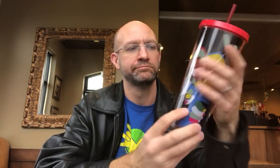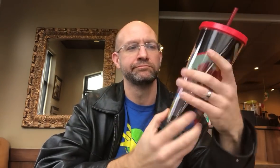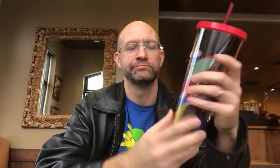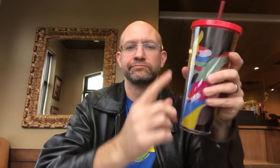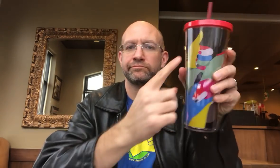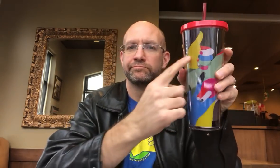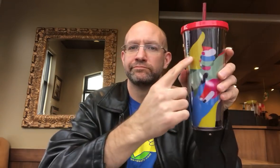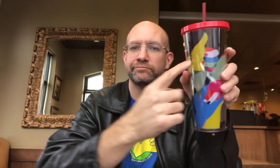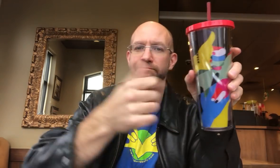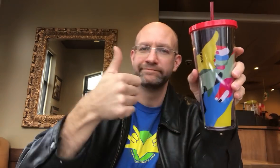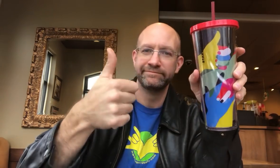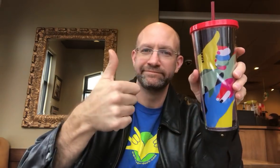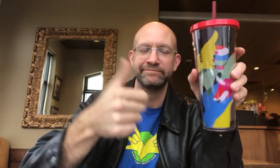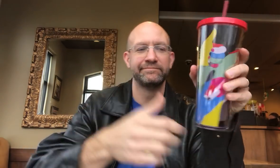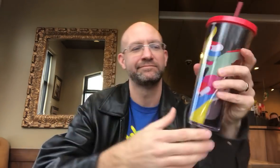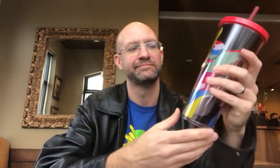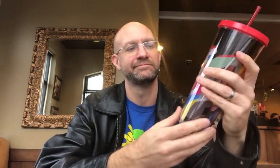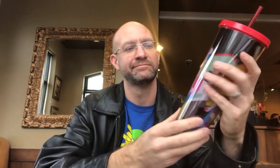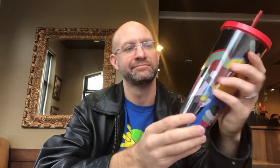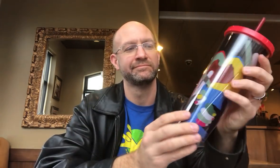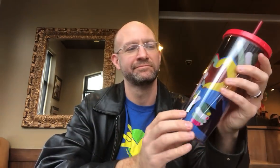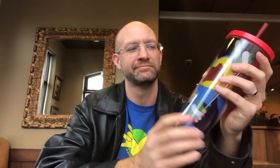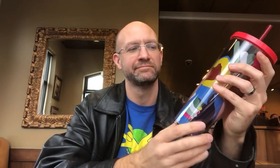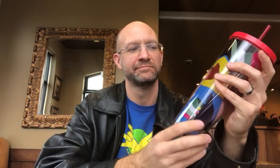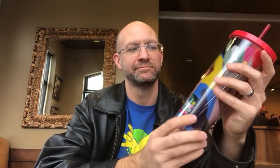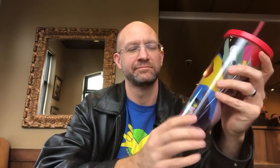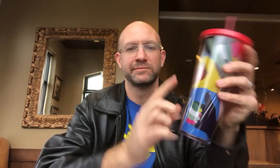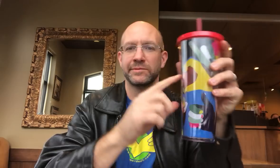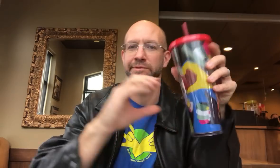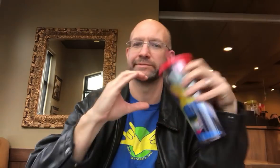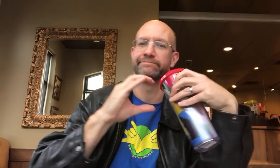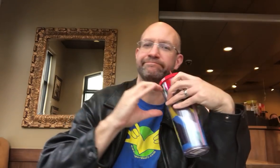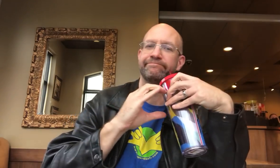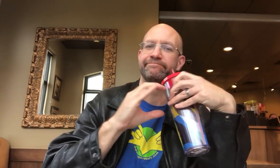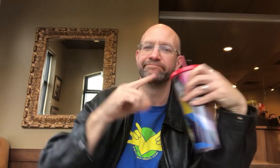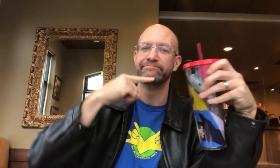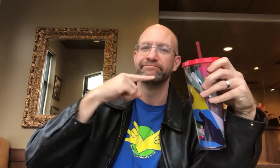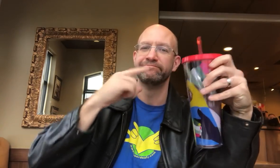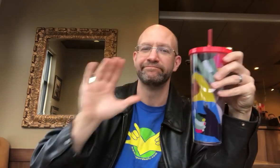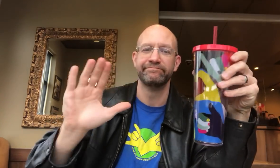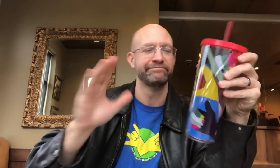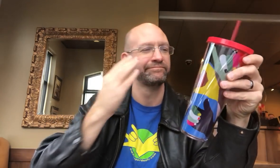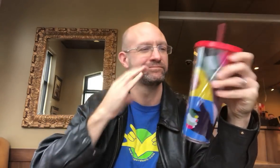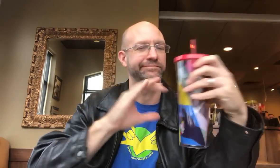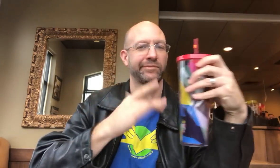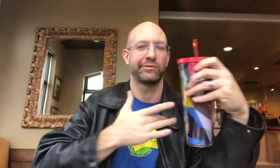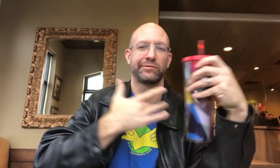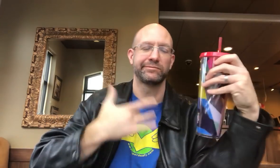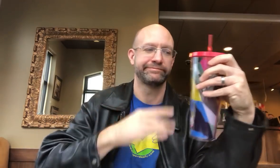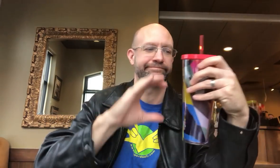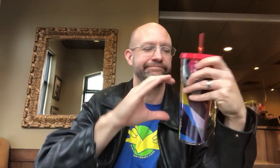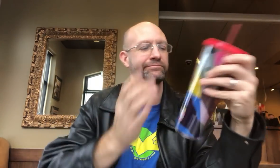Thumbs up. Hearing people's hand gesture for heart or love.